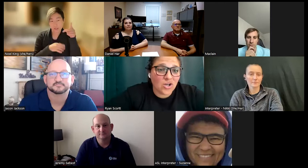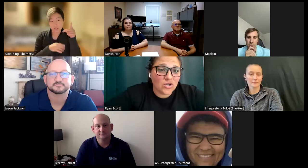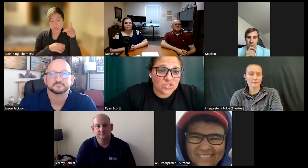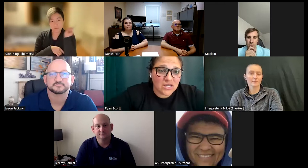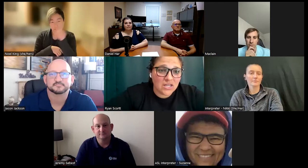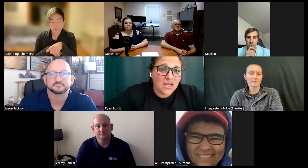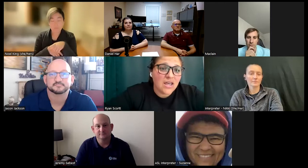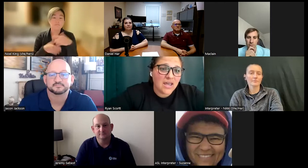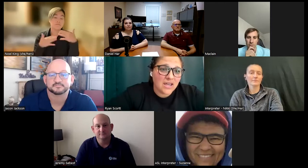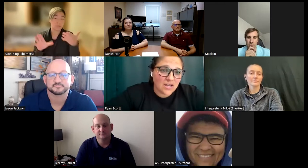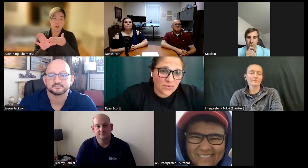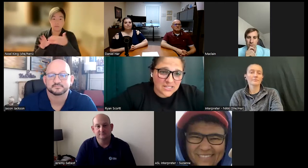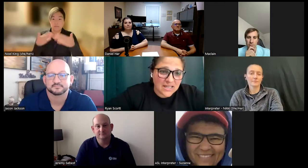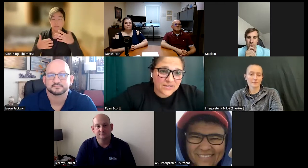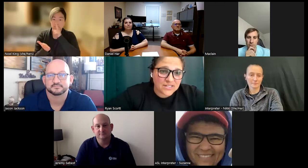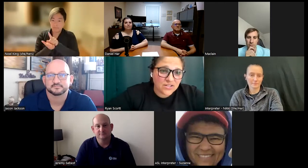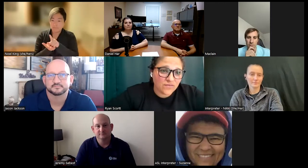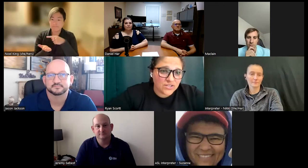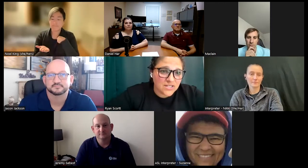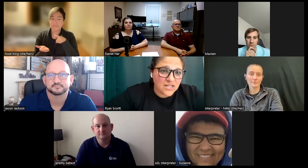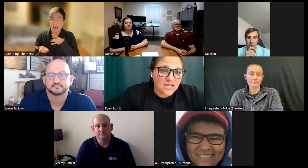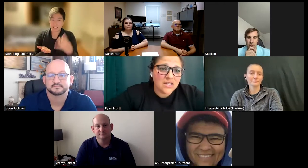psychology and I went to Gallaudet University.